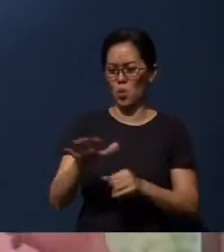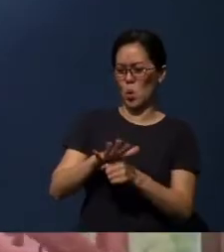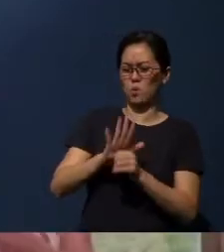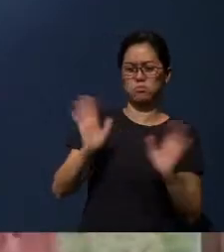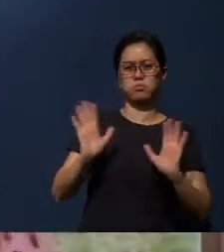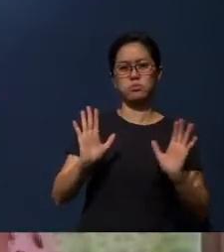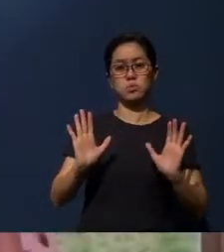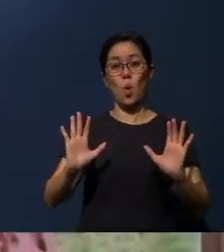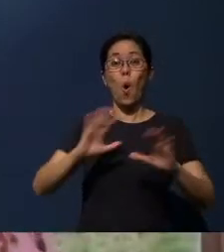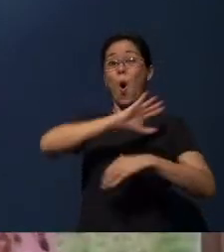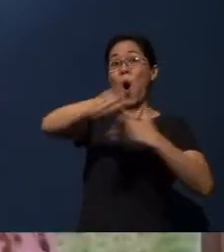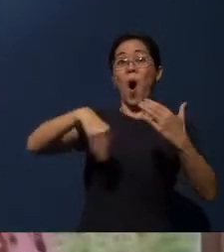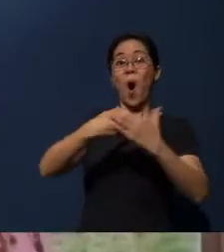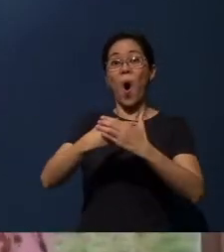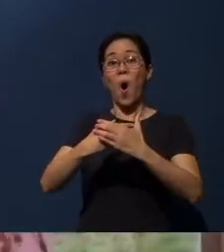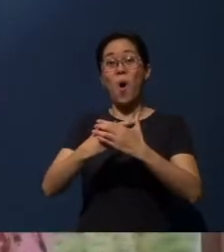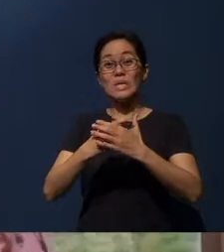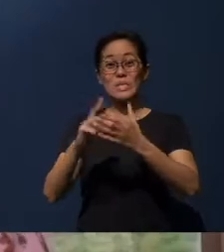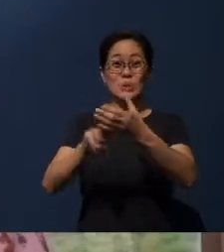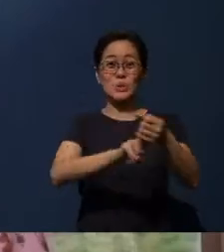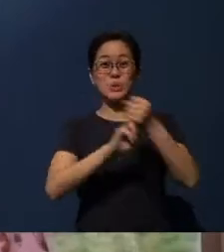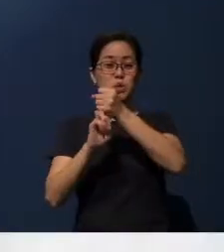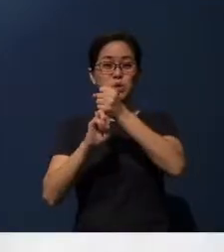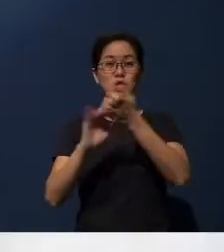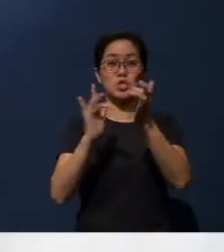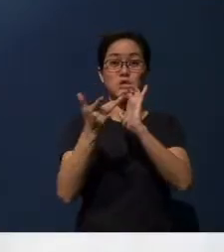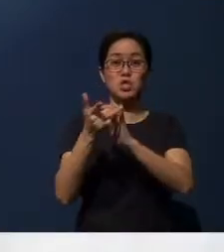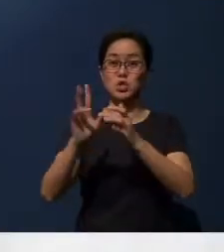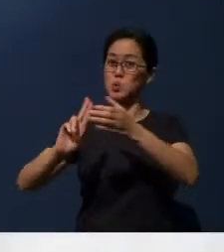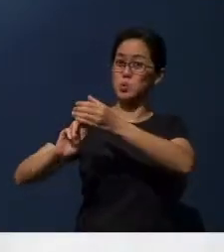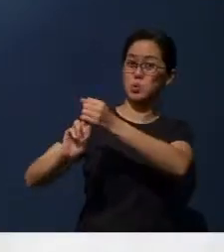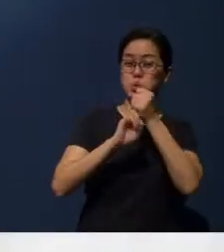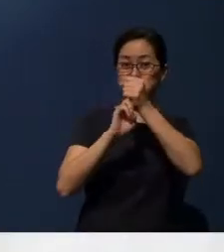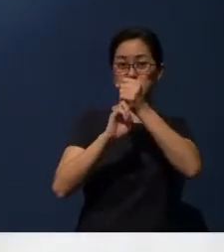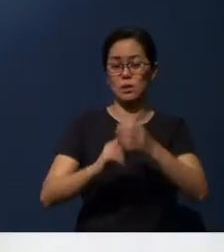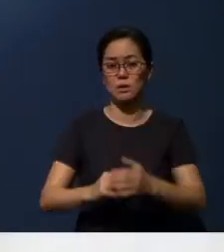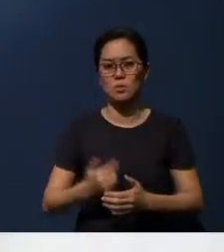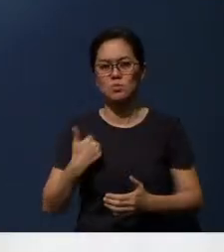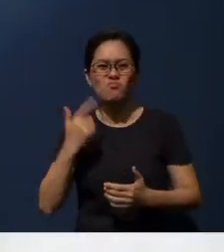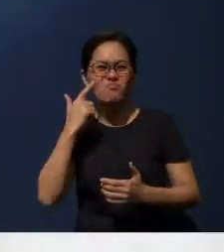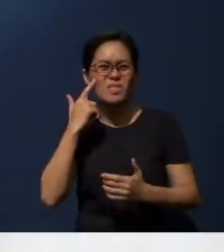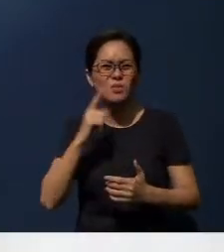We are all one in Christ Jesus. And when I think of that, that just really excites me